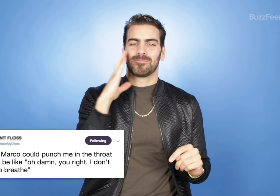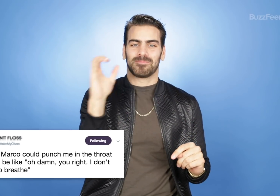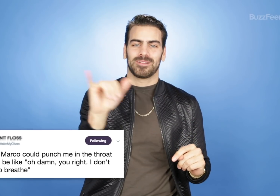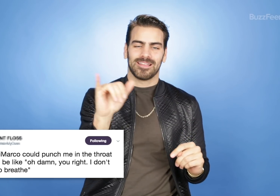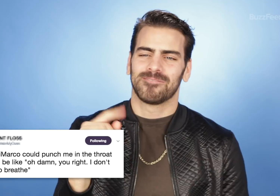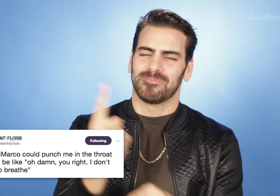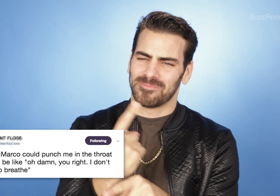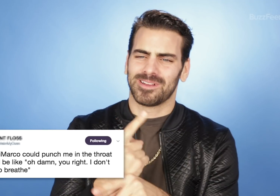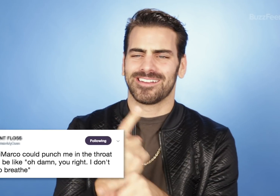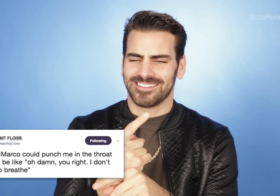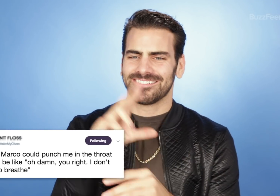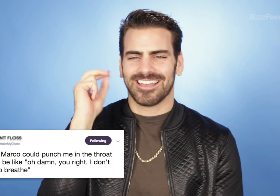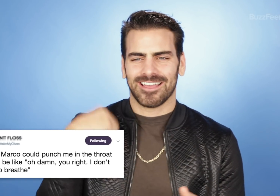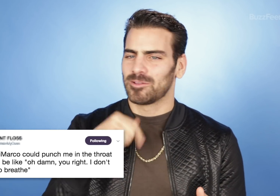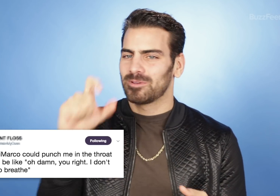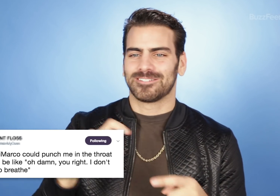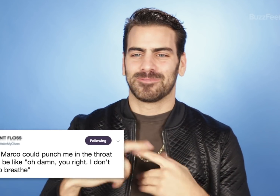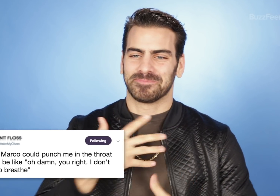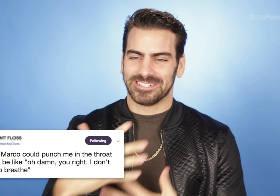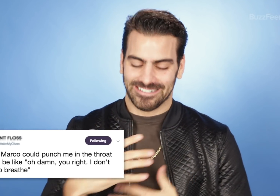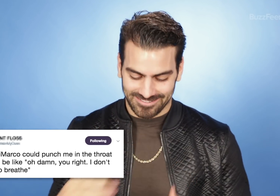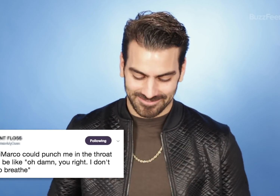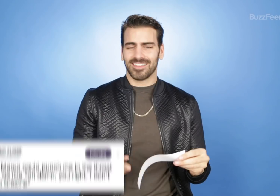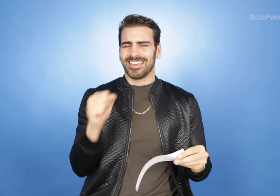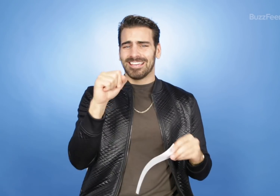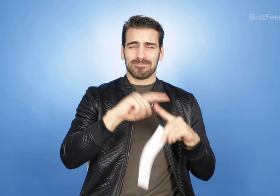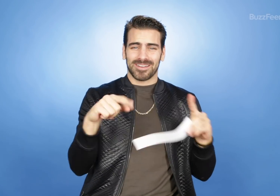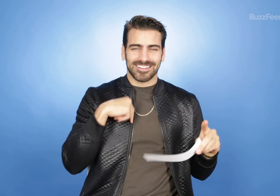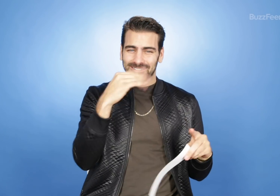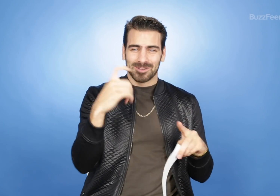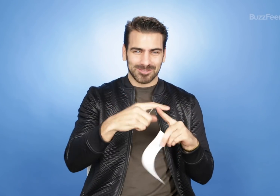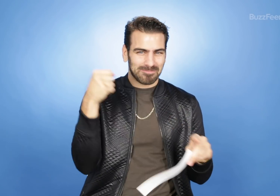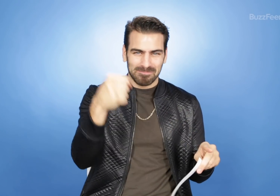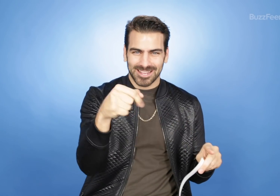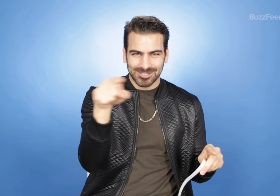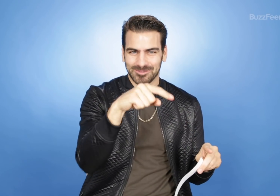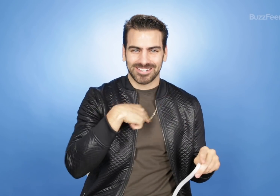and I'd be like, oh, damn, you right. I don't need to breathe. Yeah, but I don't wanna punch you!